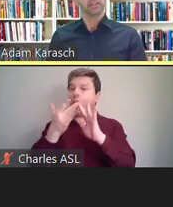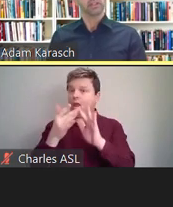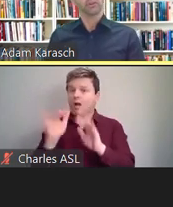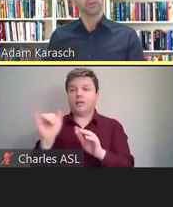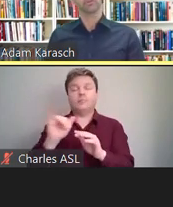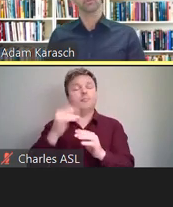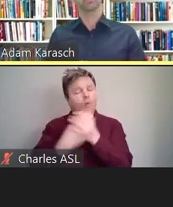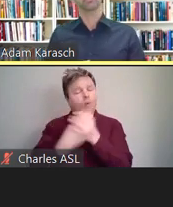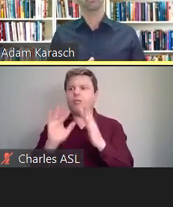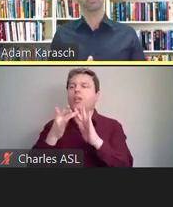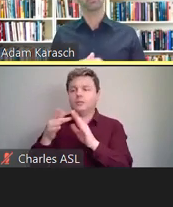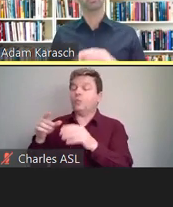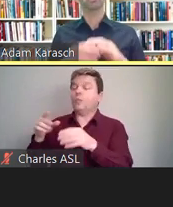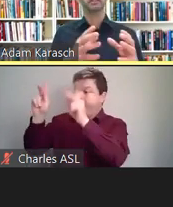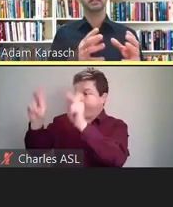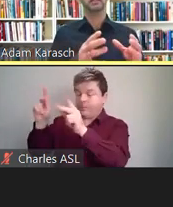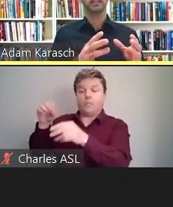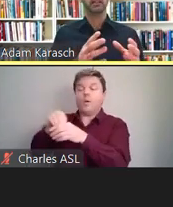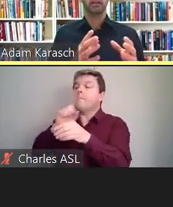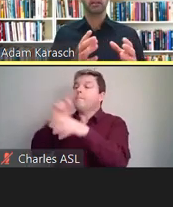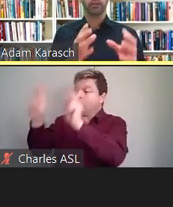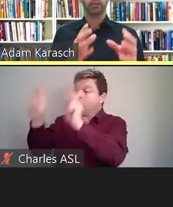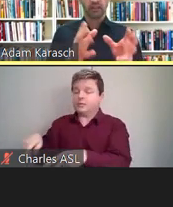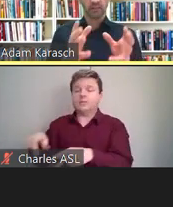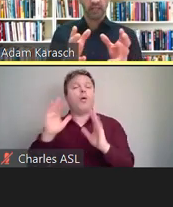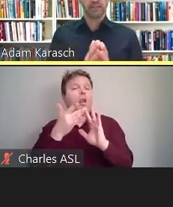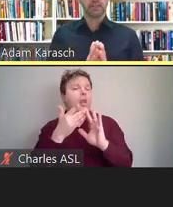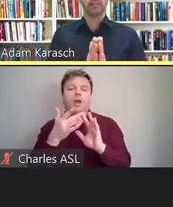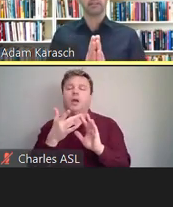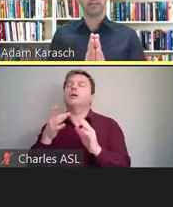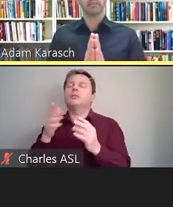So as we'll be discussing in the particular case studies coming